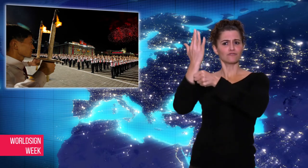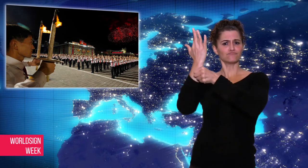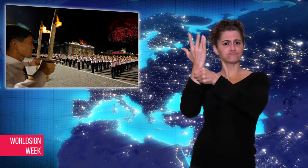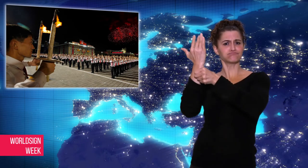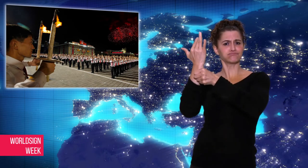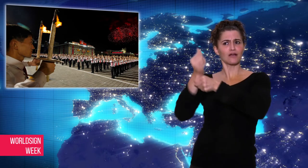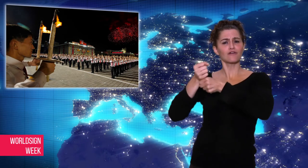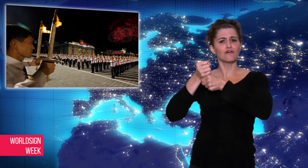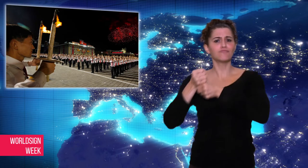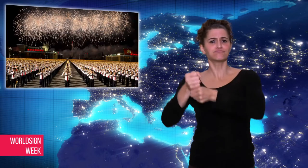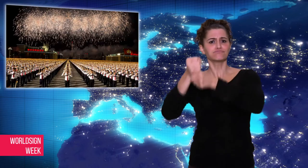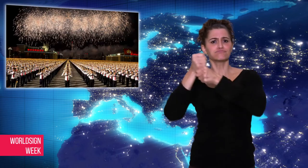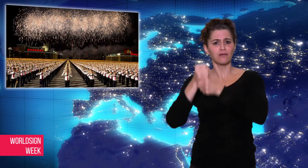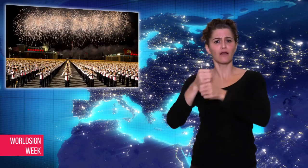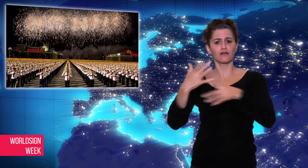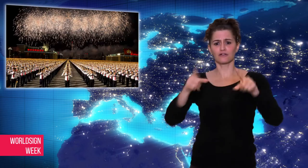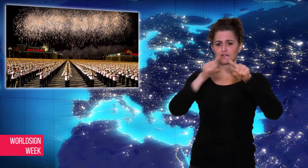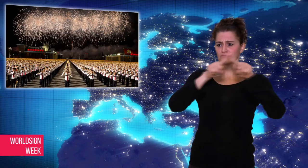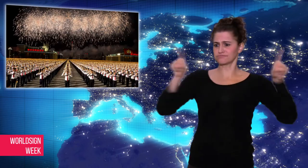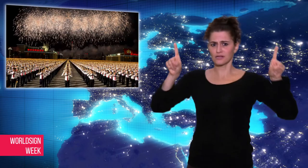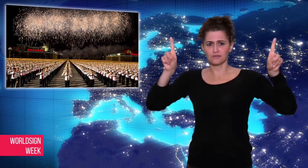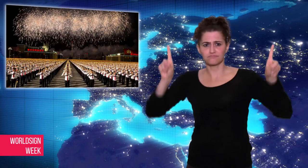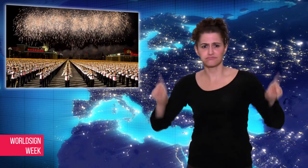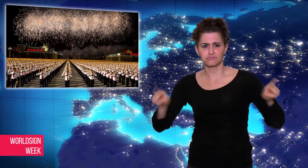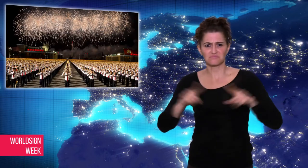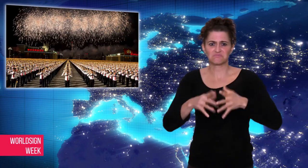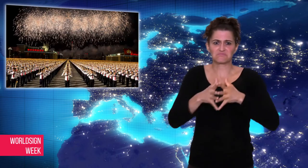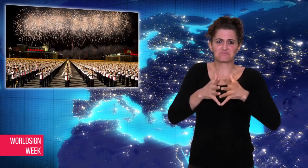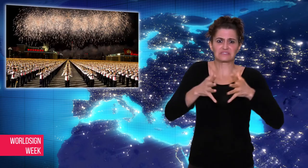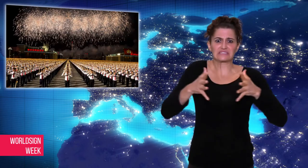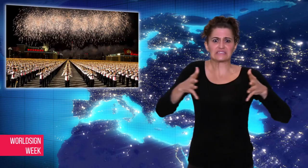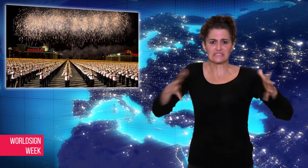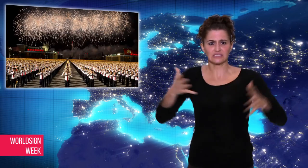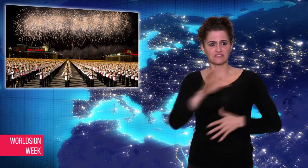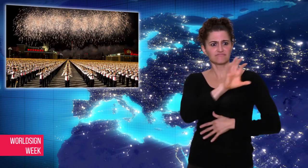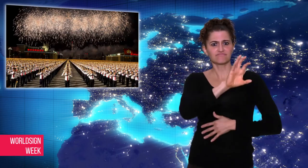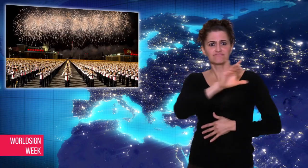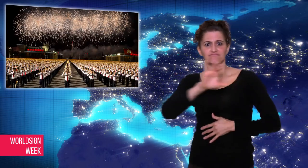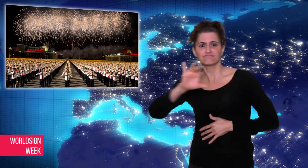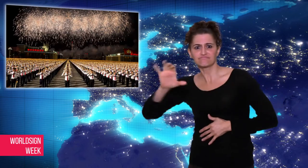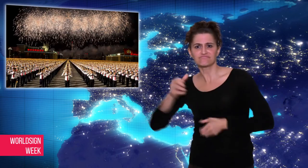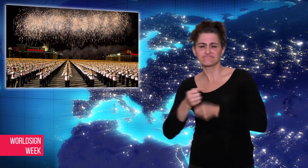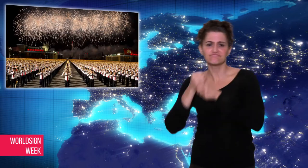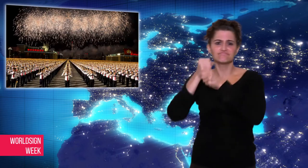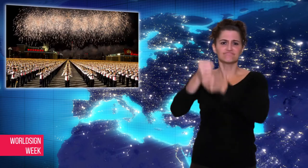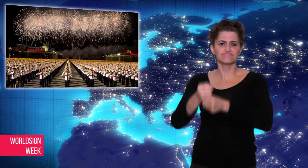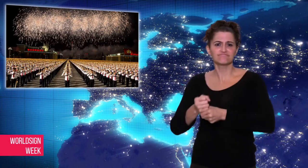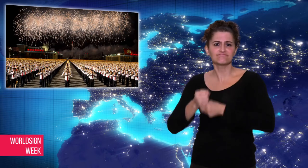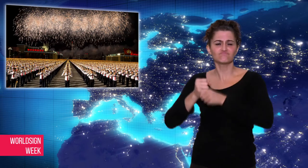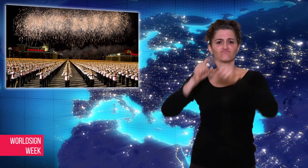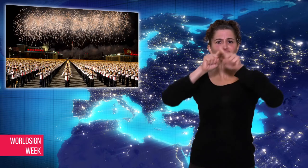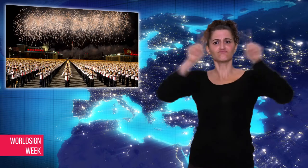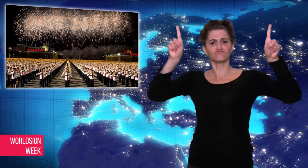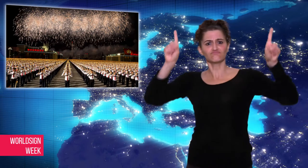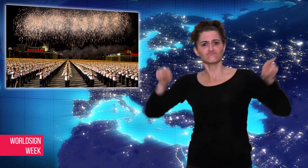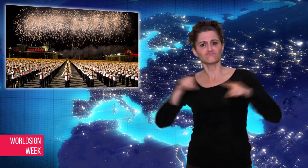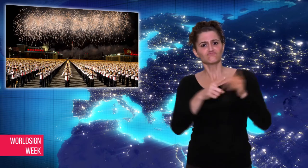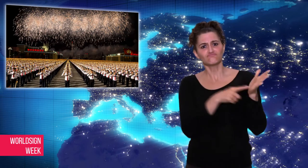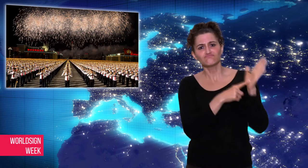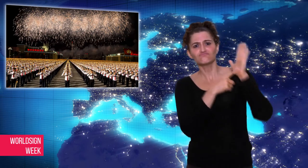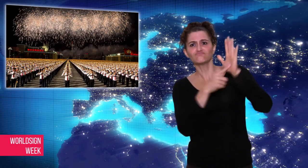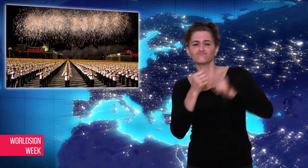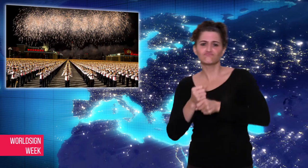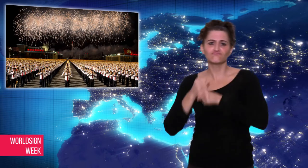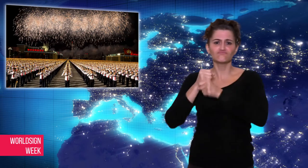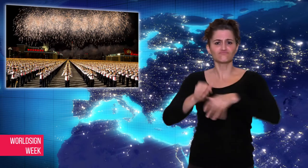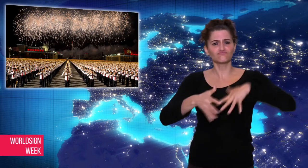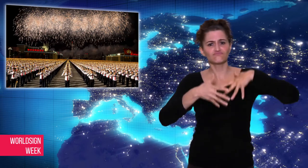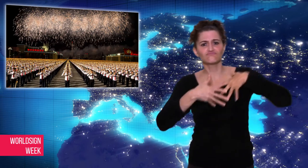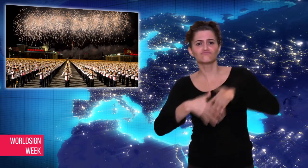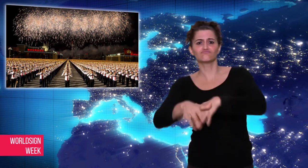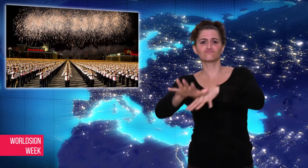Jong Un has shown since the Olympic